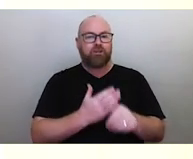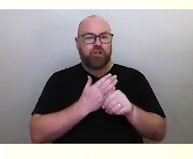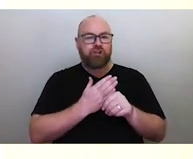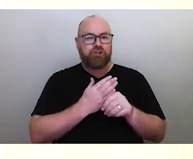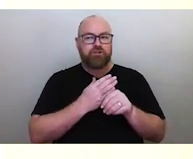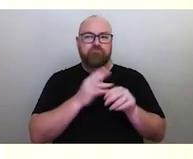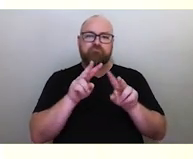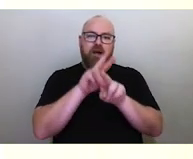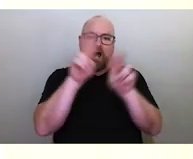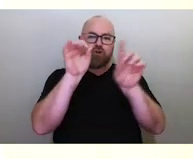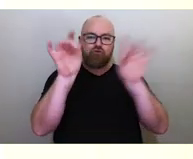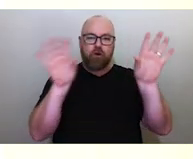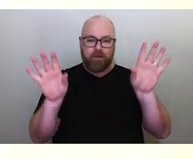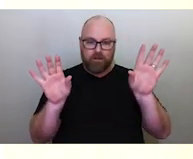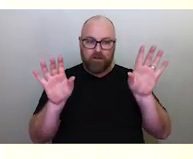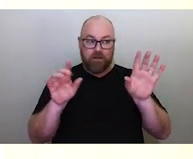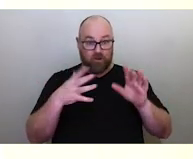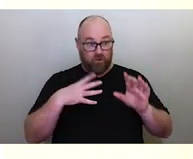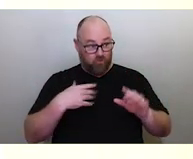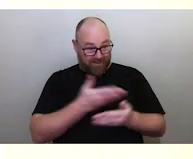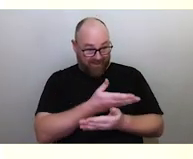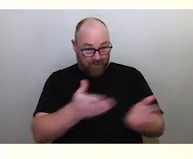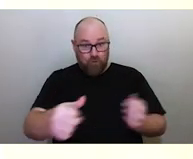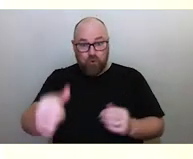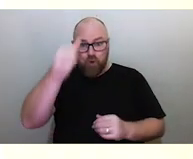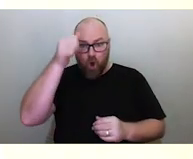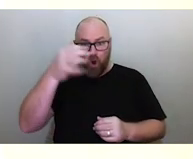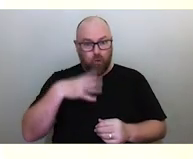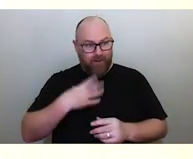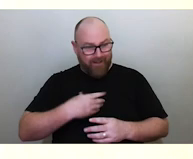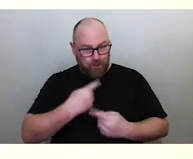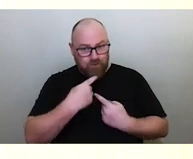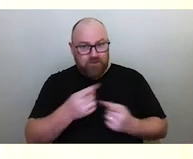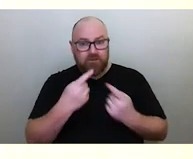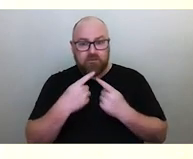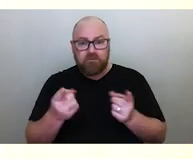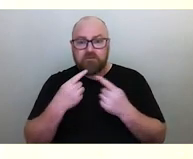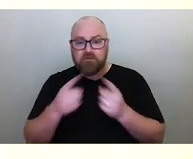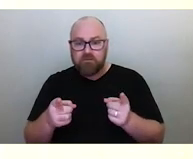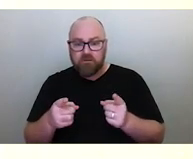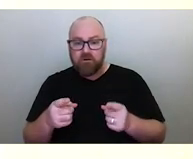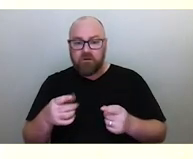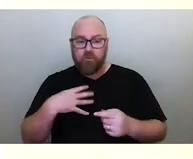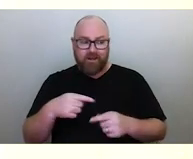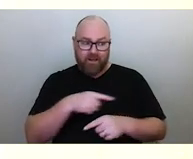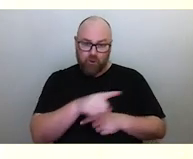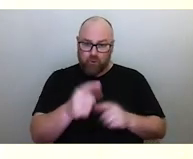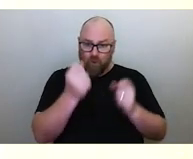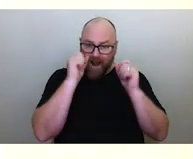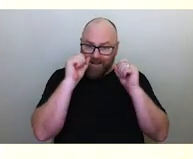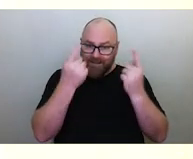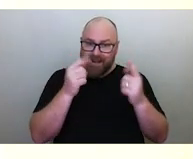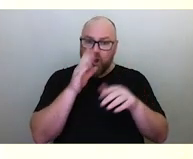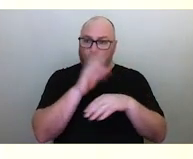the public needs to know about this. We need to get this understanding of astronomy, science